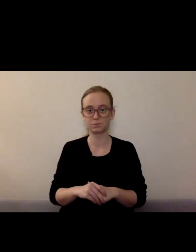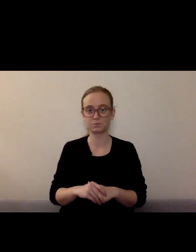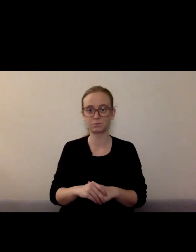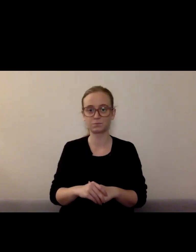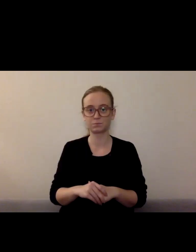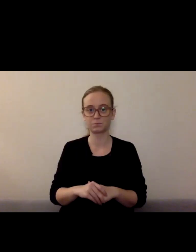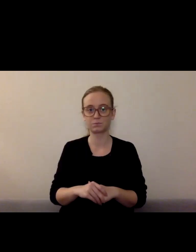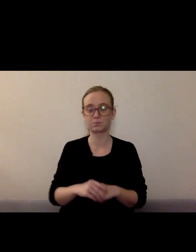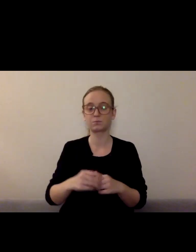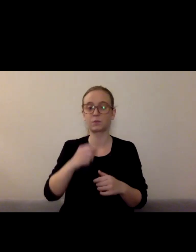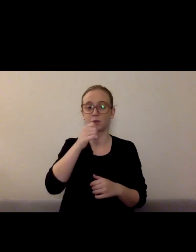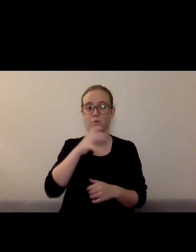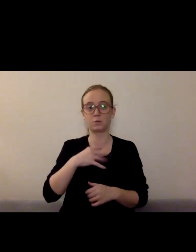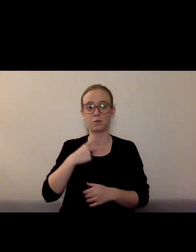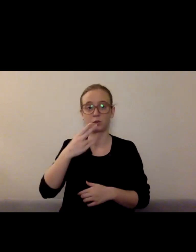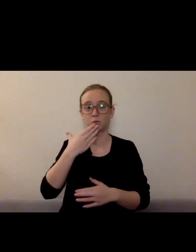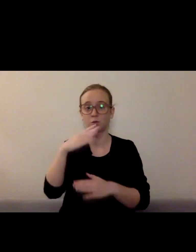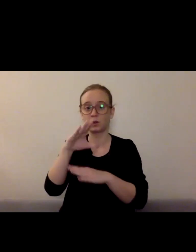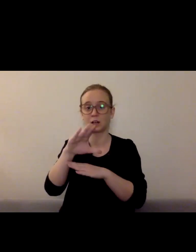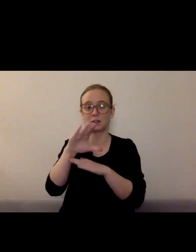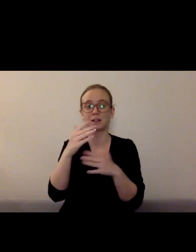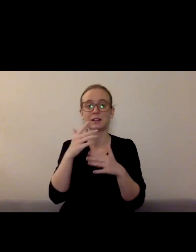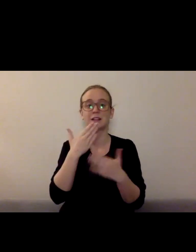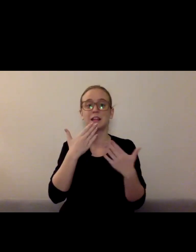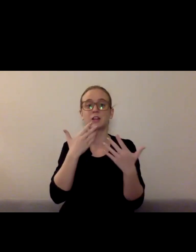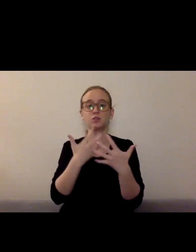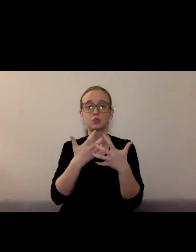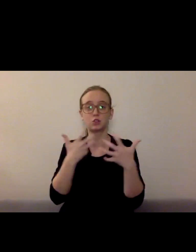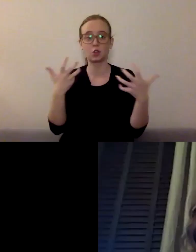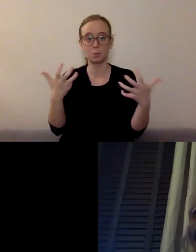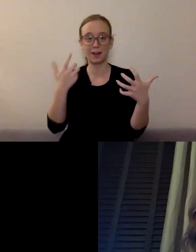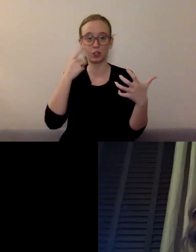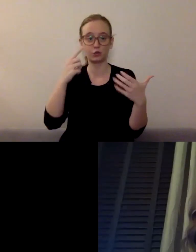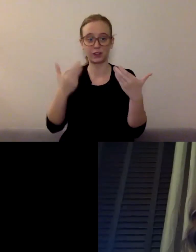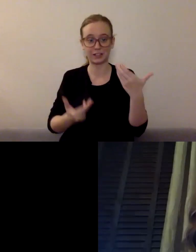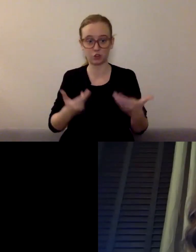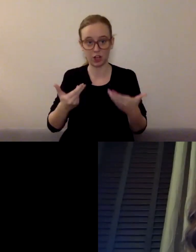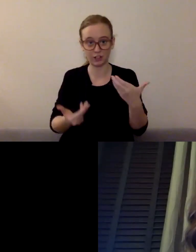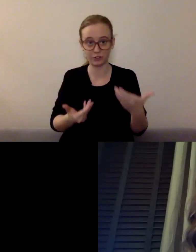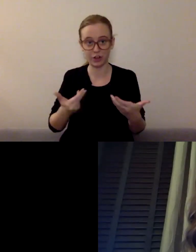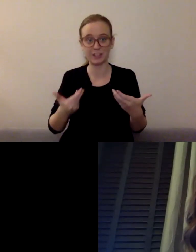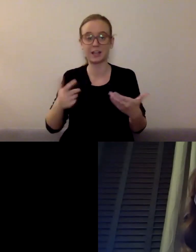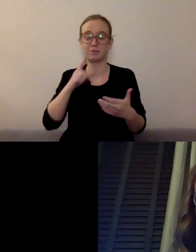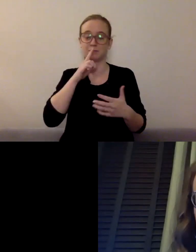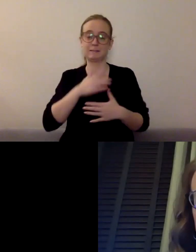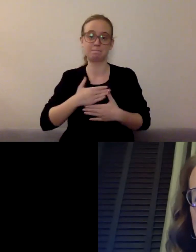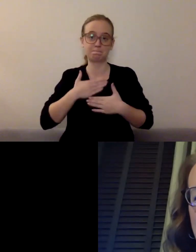Good evening. Thank you so much for that introduction. It's a pleasure to be here tonight. I feel really honored to be a part